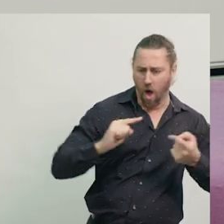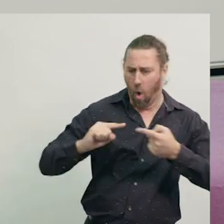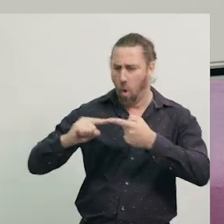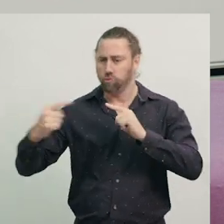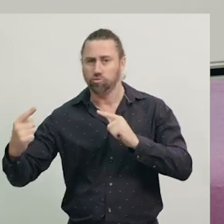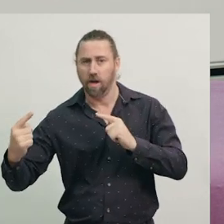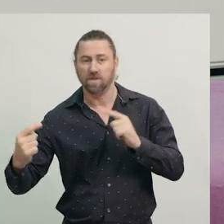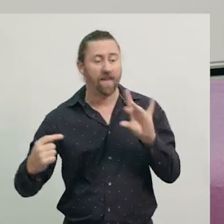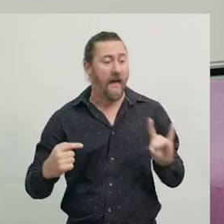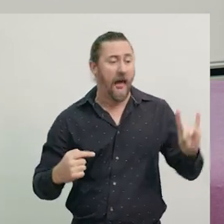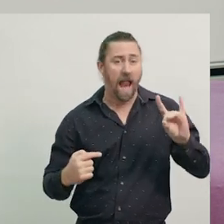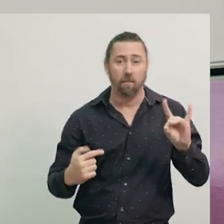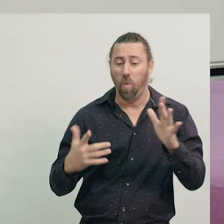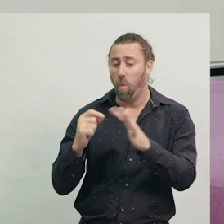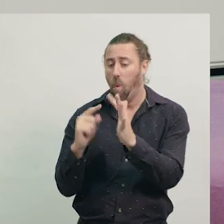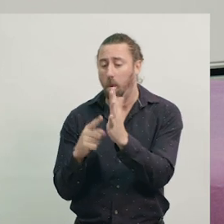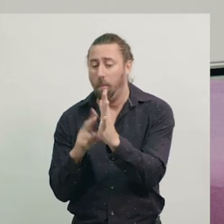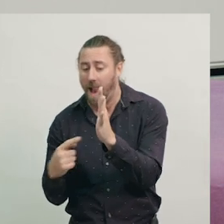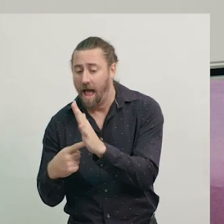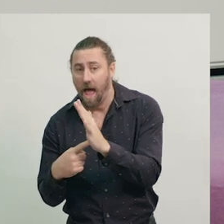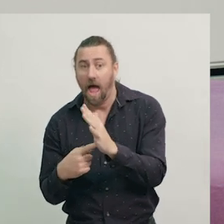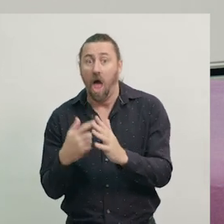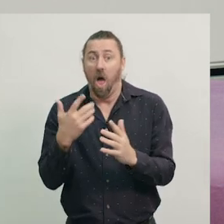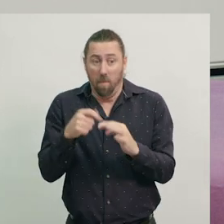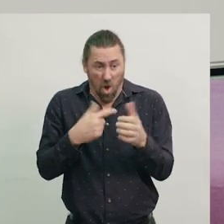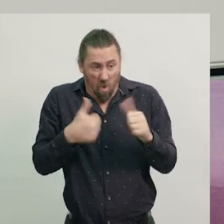of an animal and a plant, and use the Venn diagram to help.